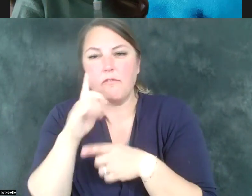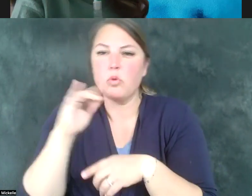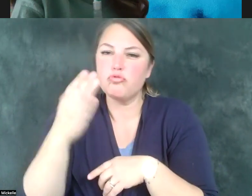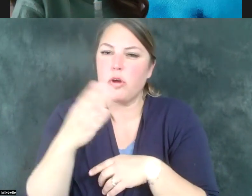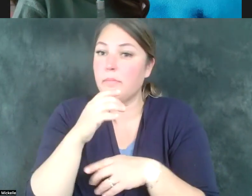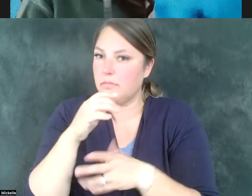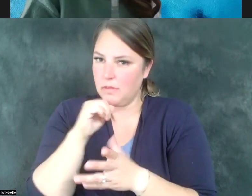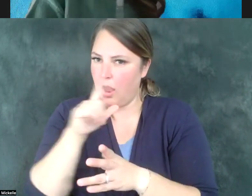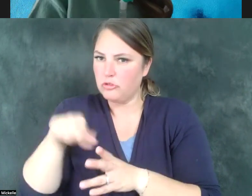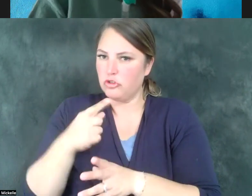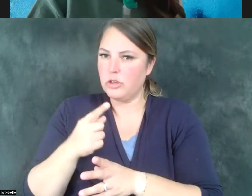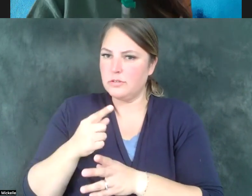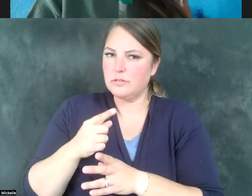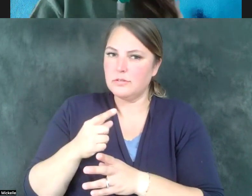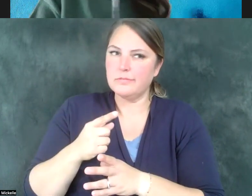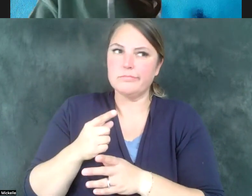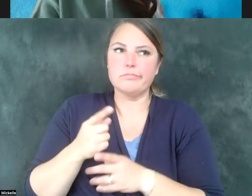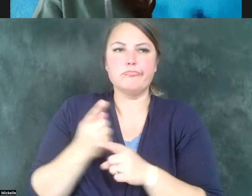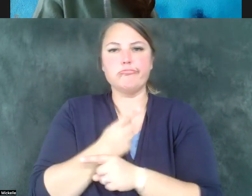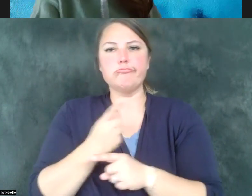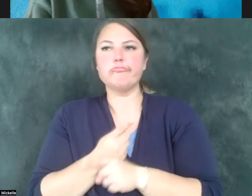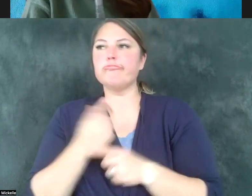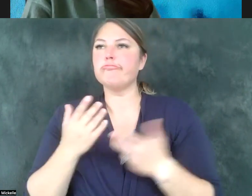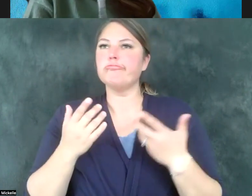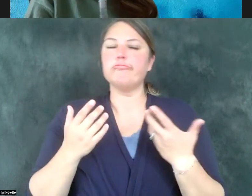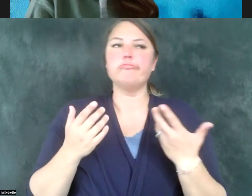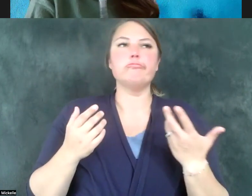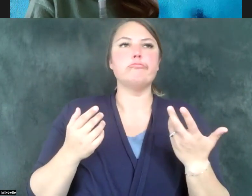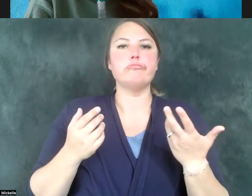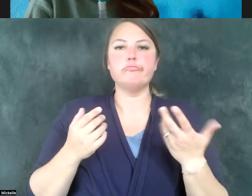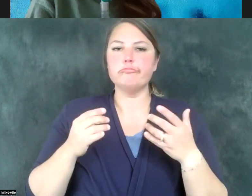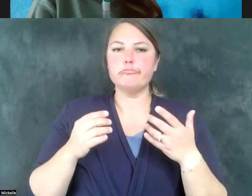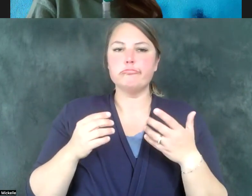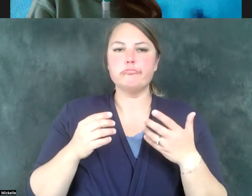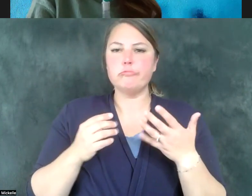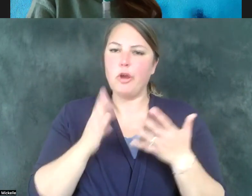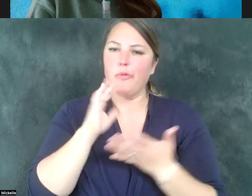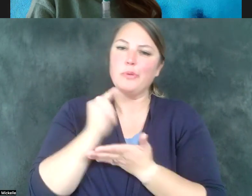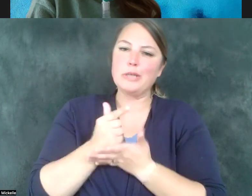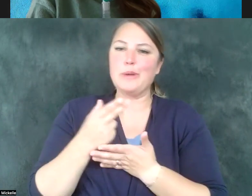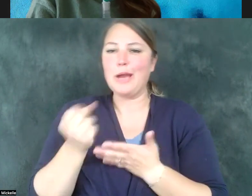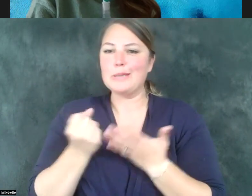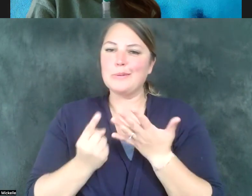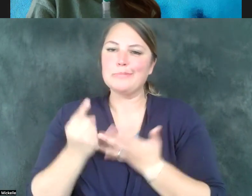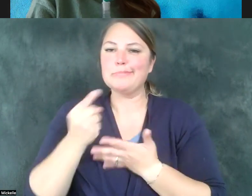your sort of typical system of graduating from high school and then going on higher